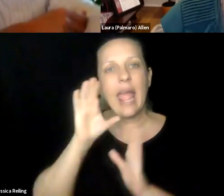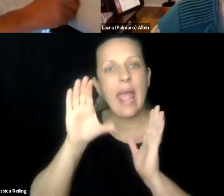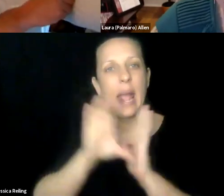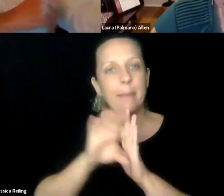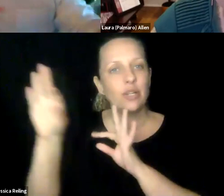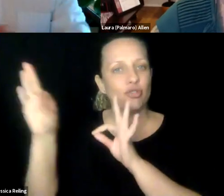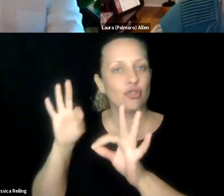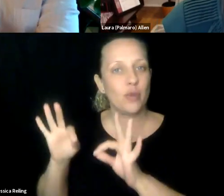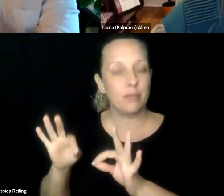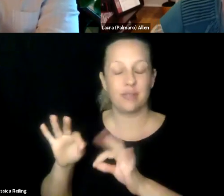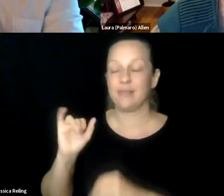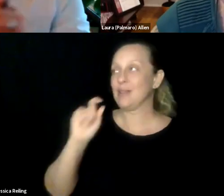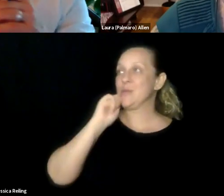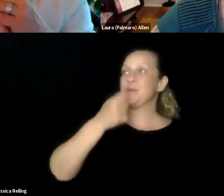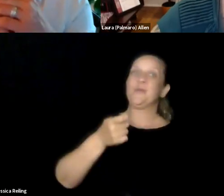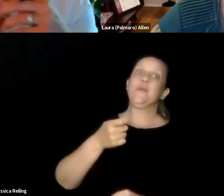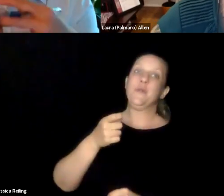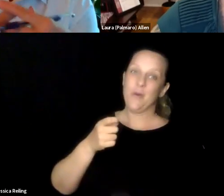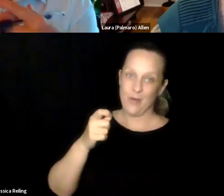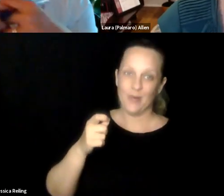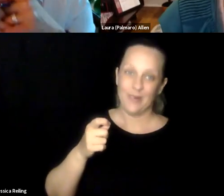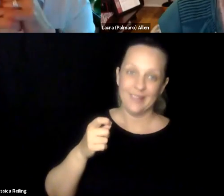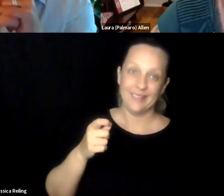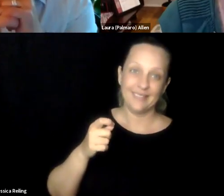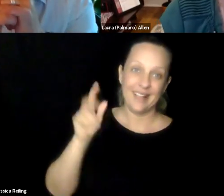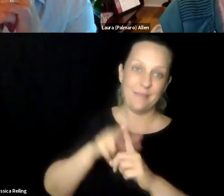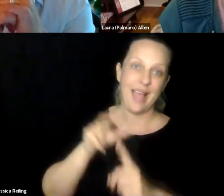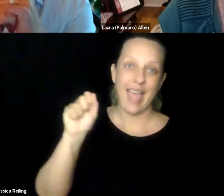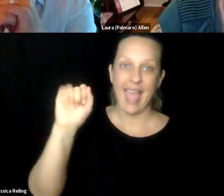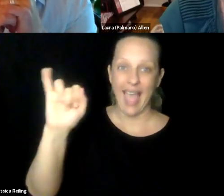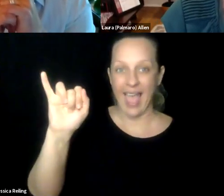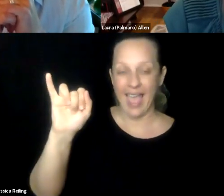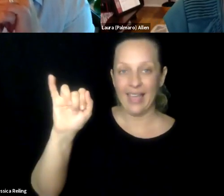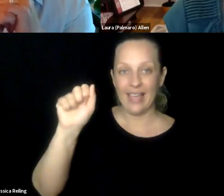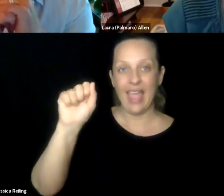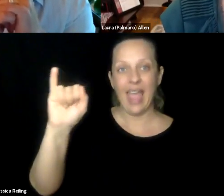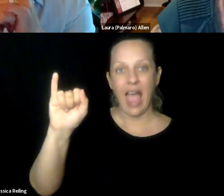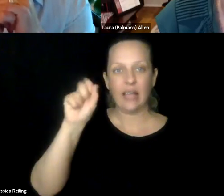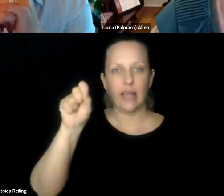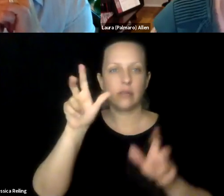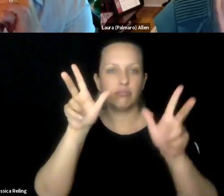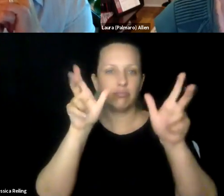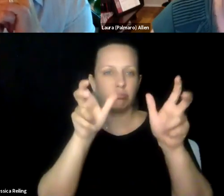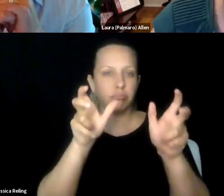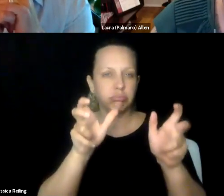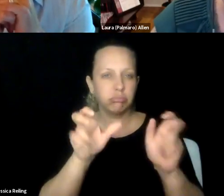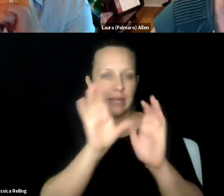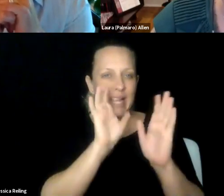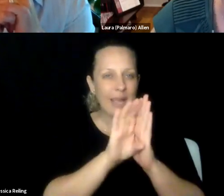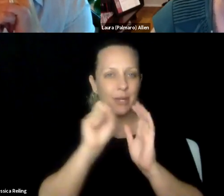Chrome side, there was this feature developed called get image descriptions. I think this is such a cool application of using